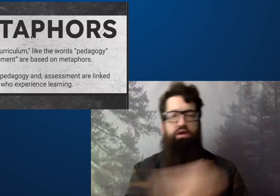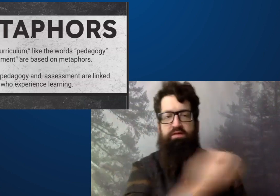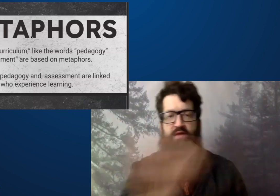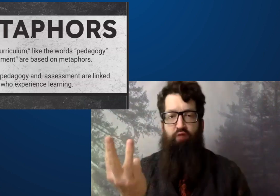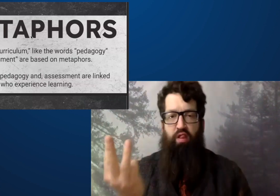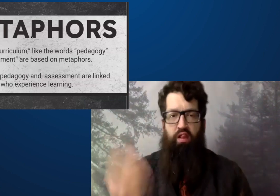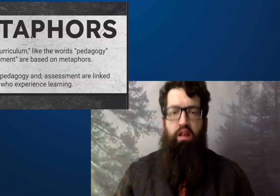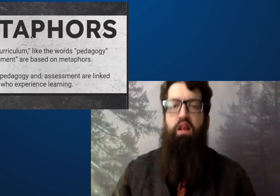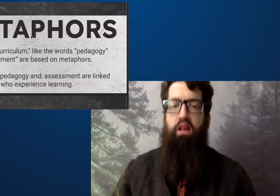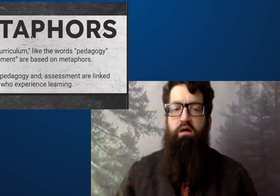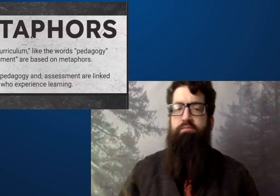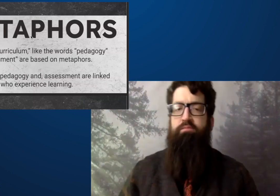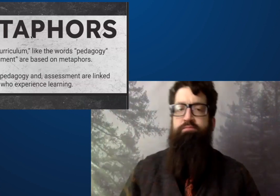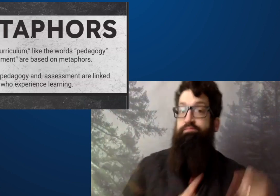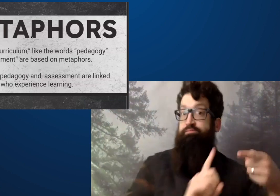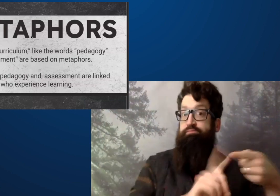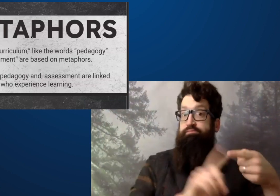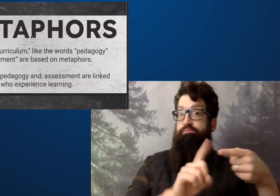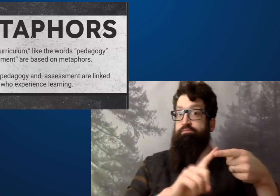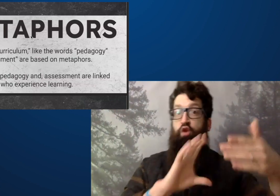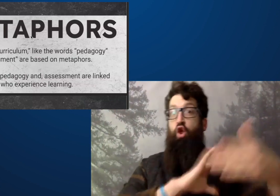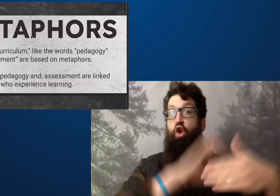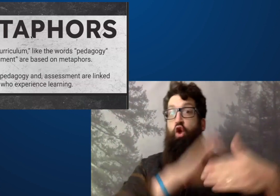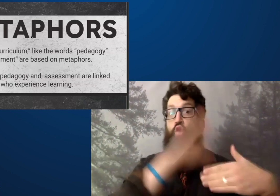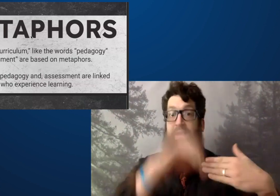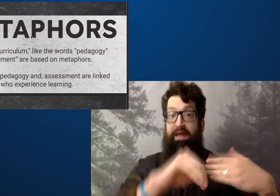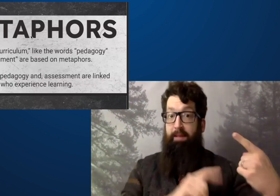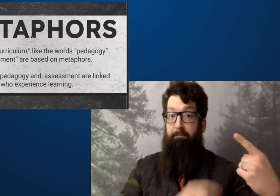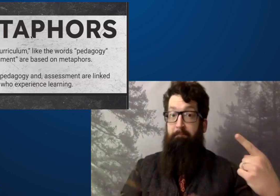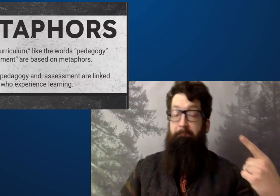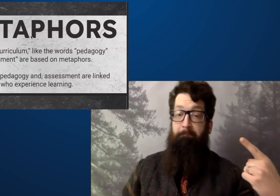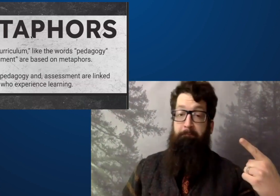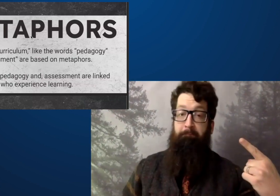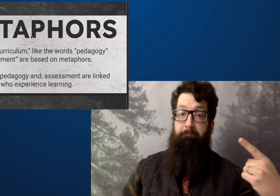I'm going to demonstrate how everything is connected and these three words are connected.